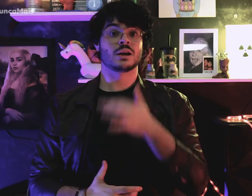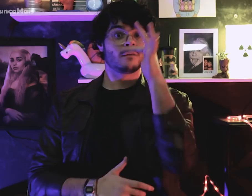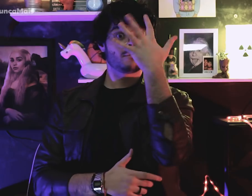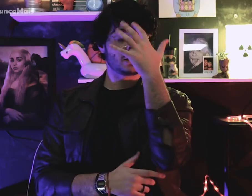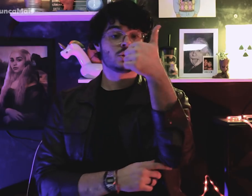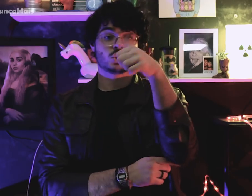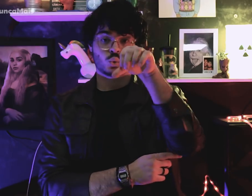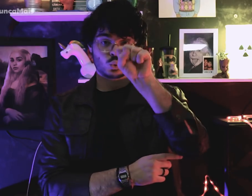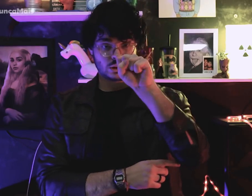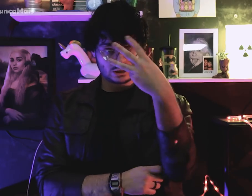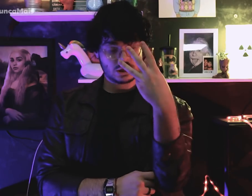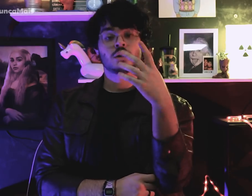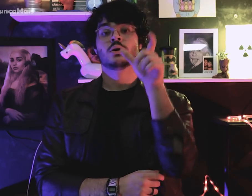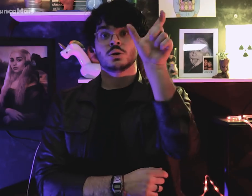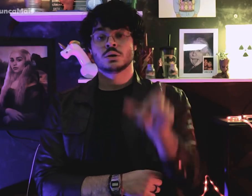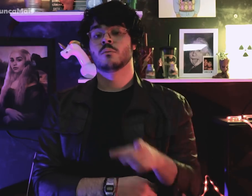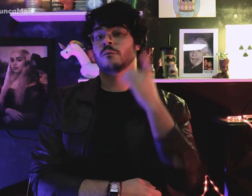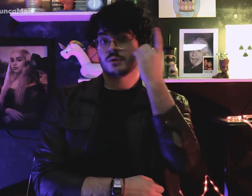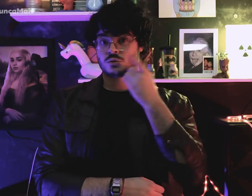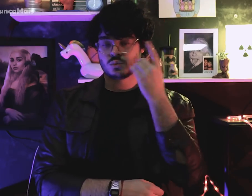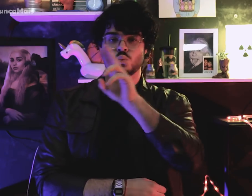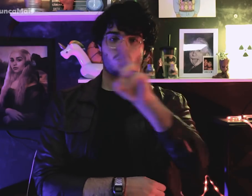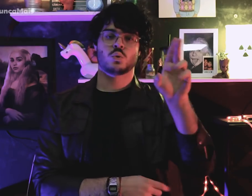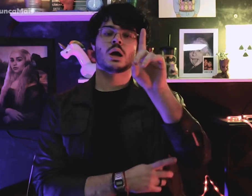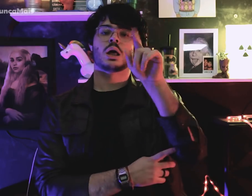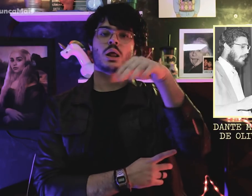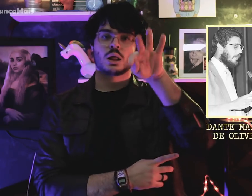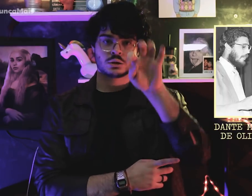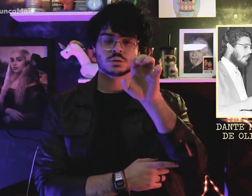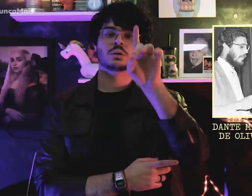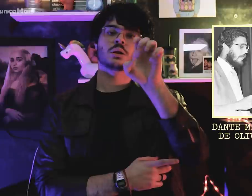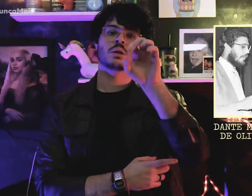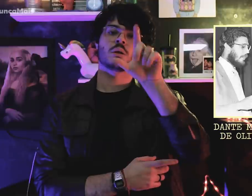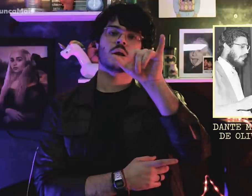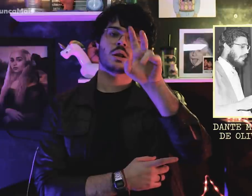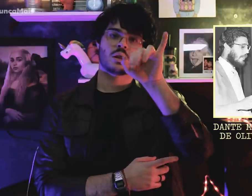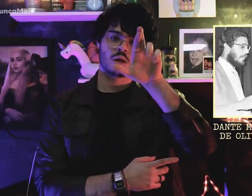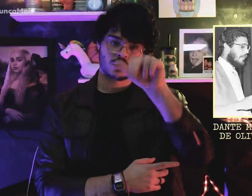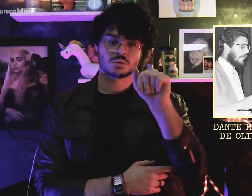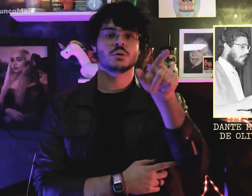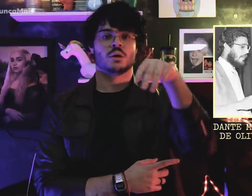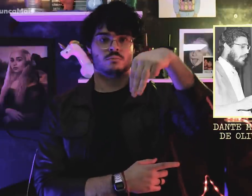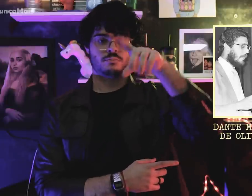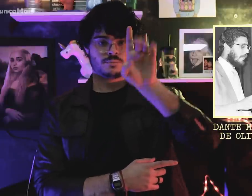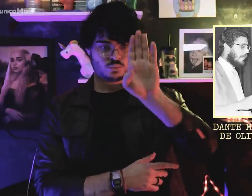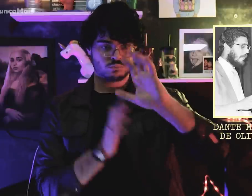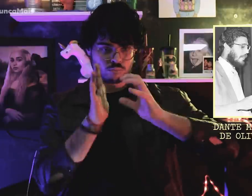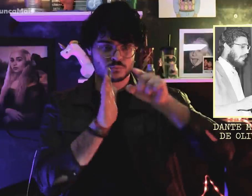Em fevereiro de 1983, o deputado Dante de Oliveira (MDB),